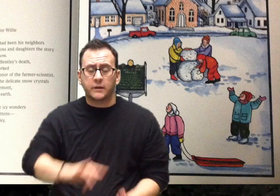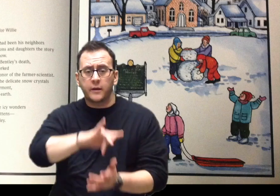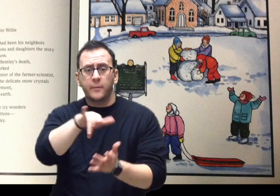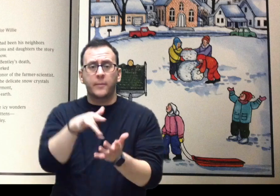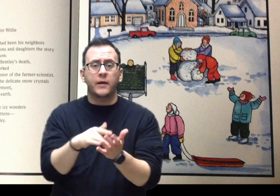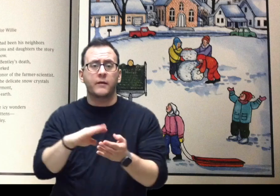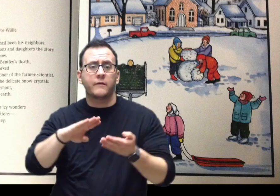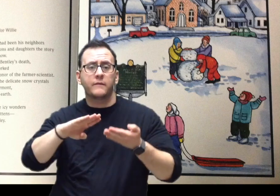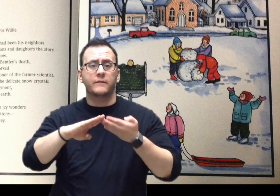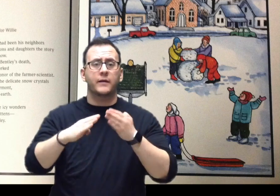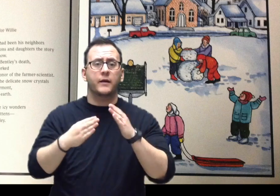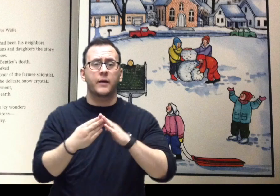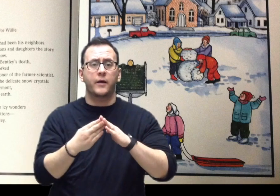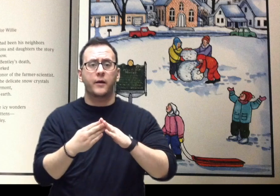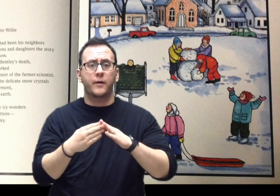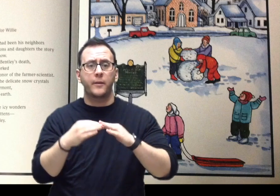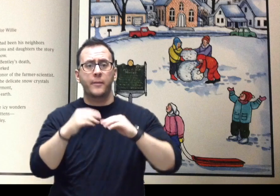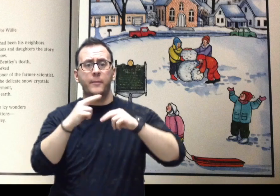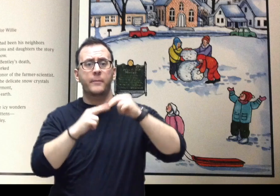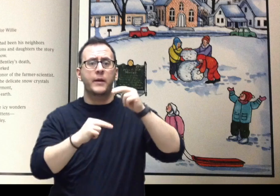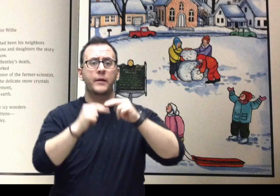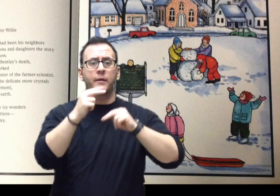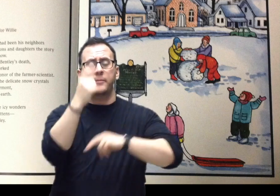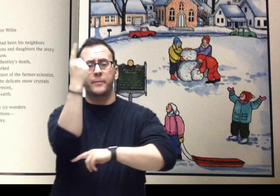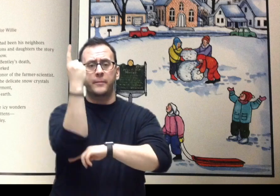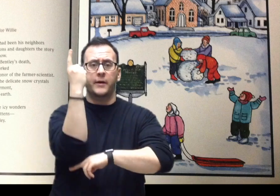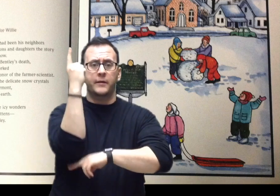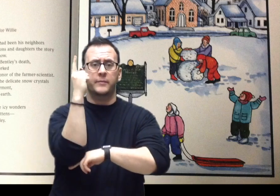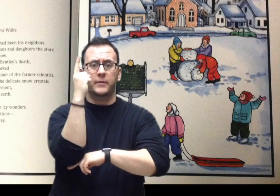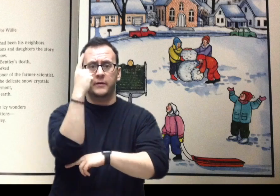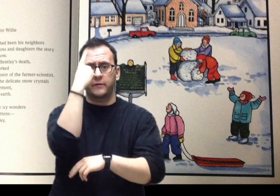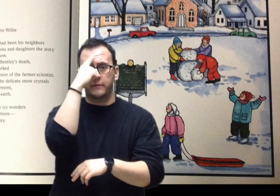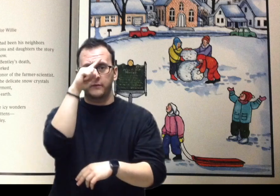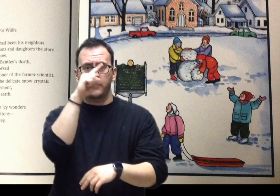Central Story: A monument was built for Willie in the center of town.